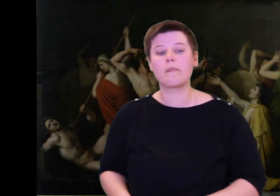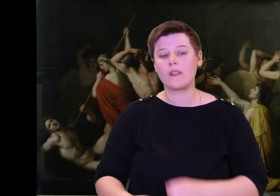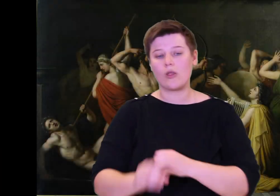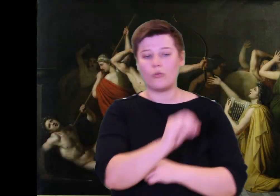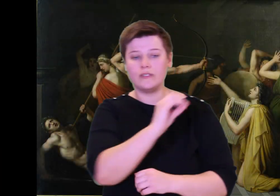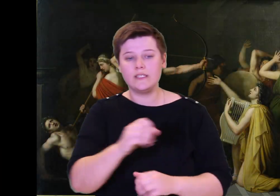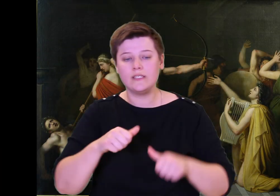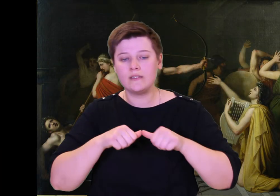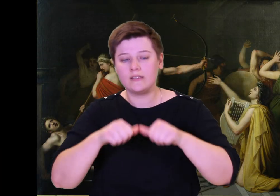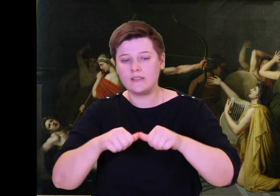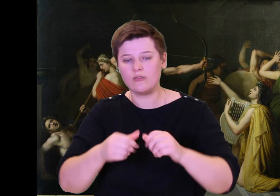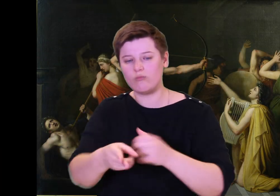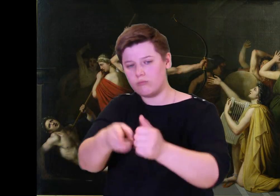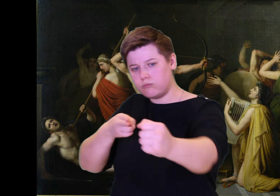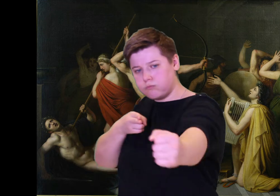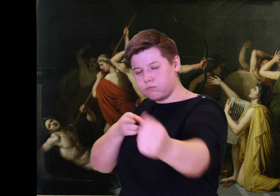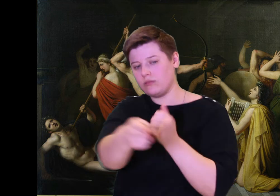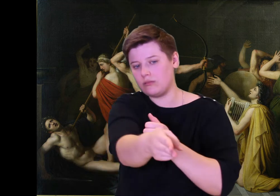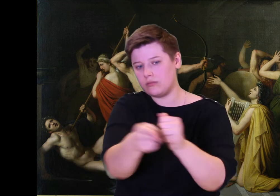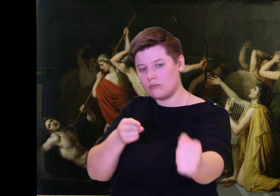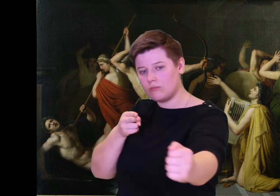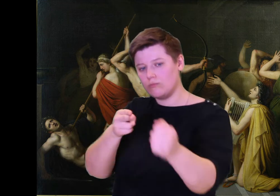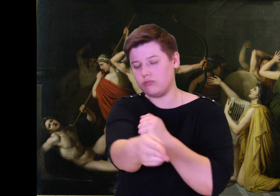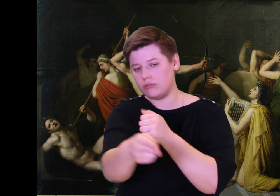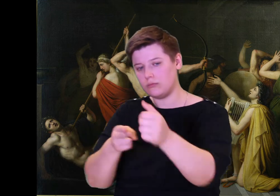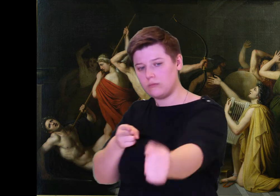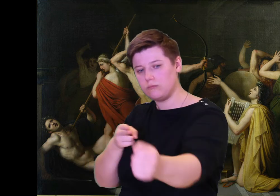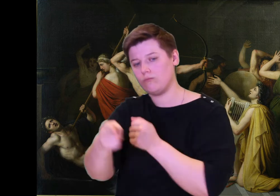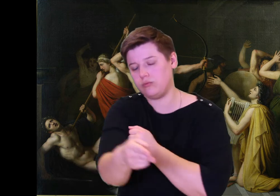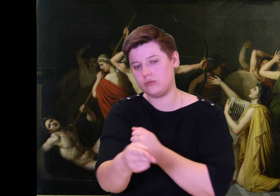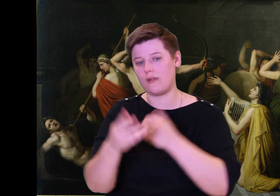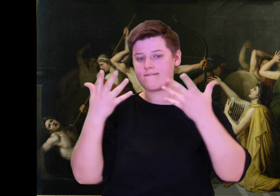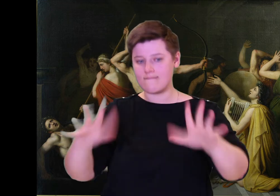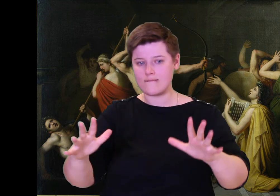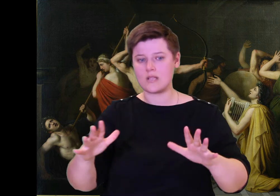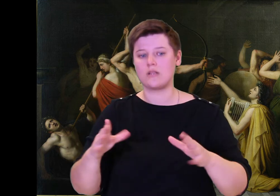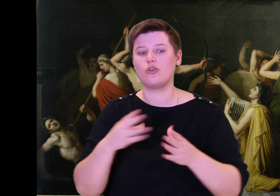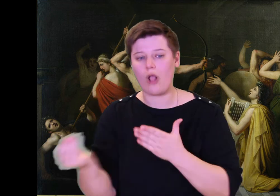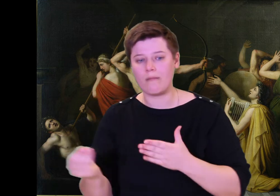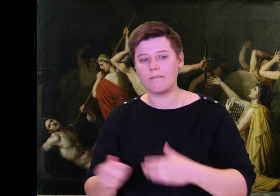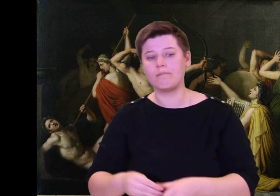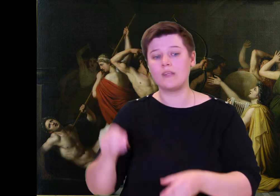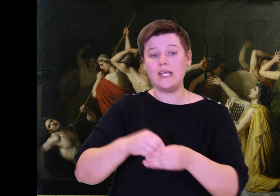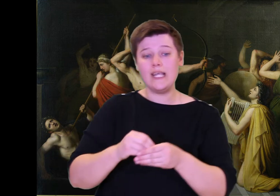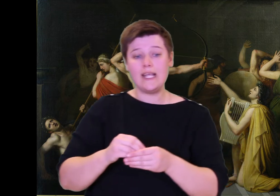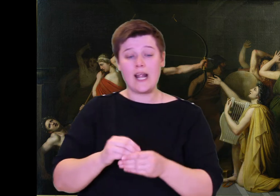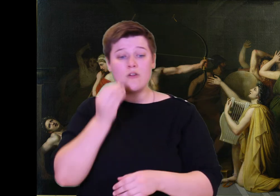the ground. He ran and quickly reached his loyal father. He stood beside him as